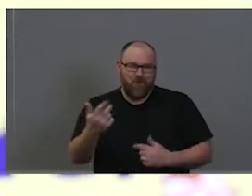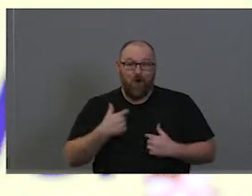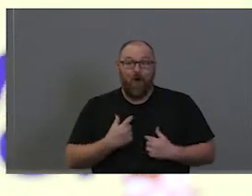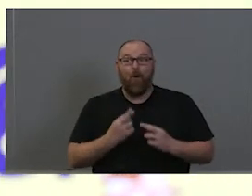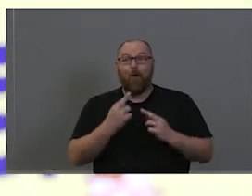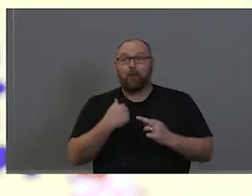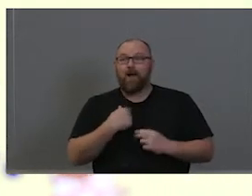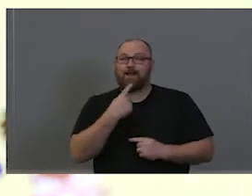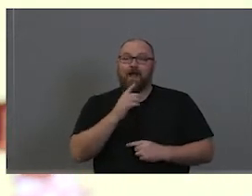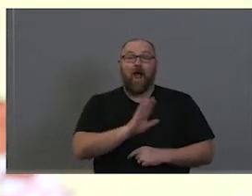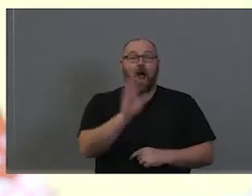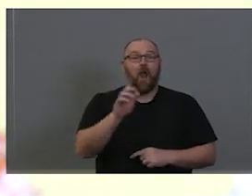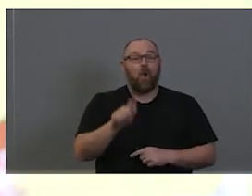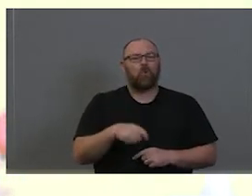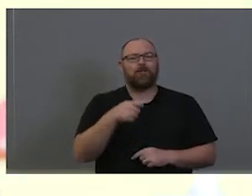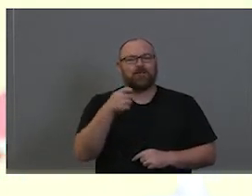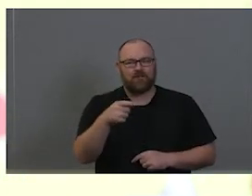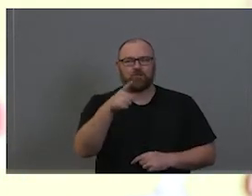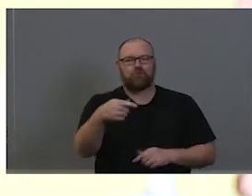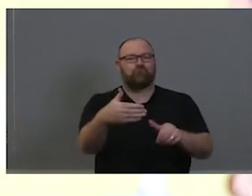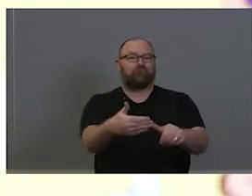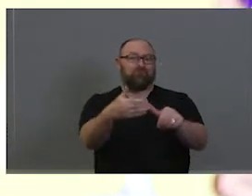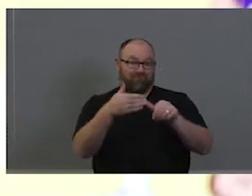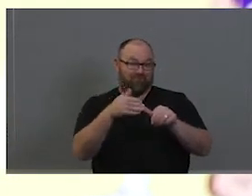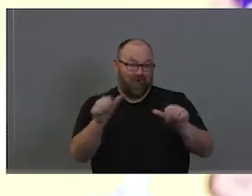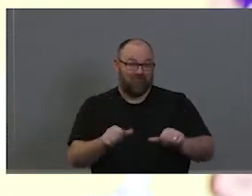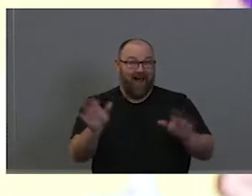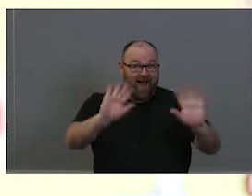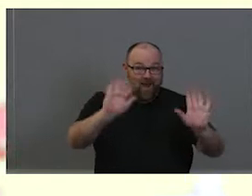all say something back to me. Ok, so hello. Hello - Yaama.